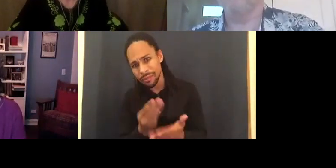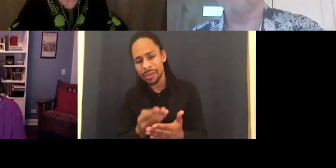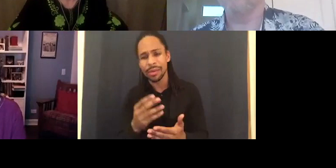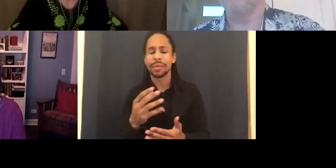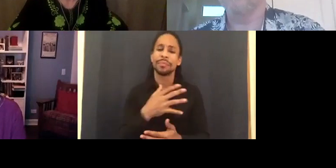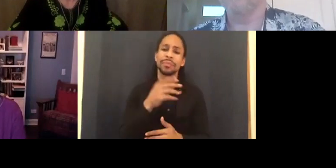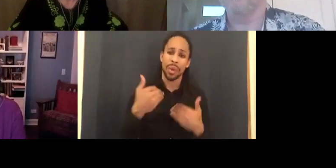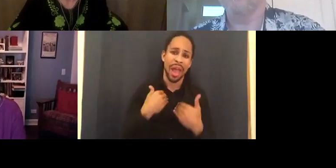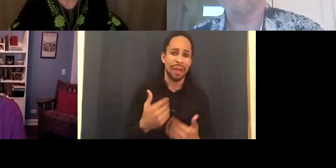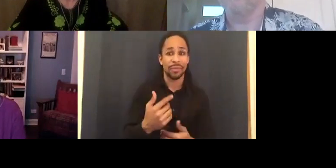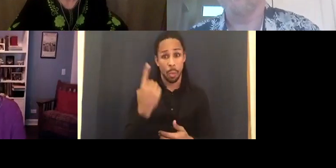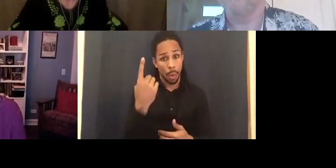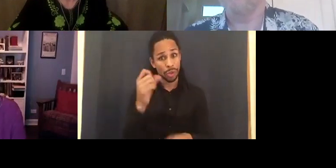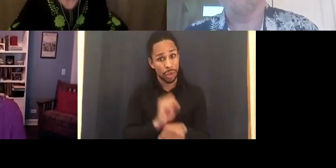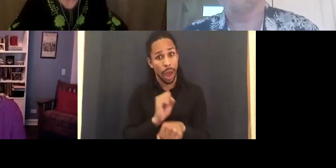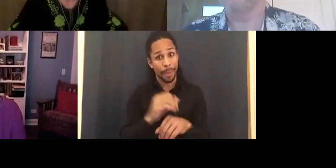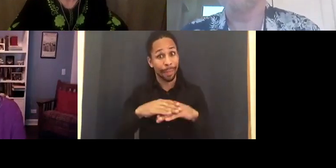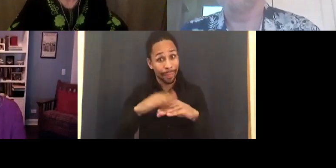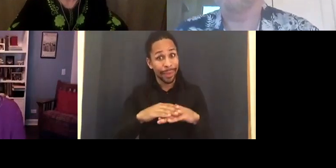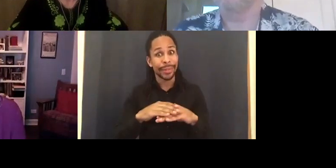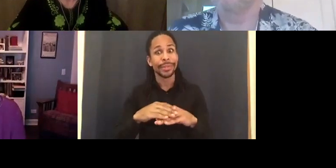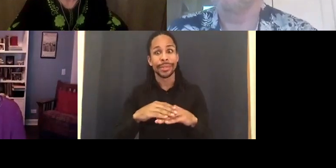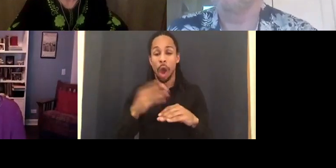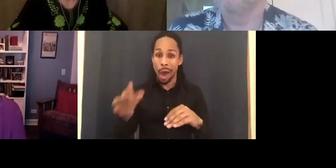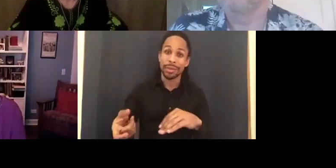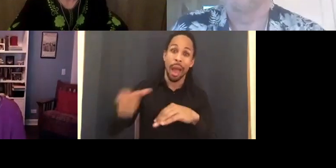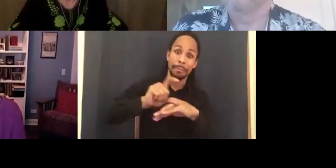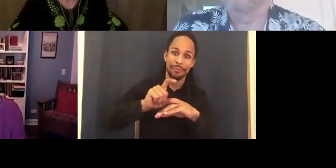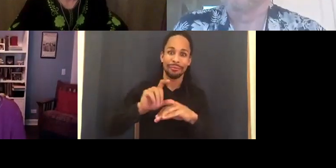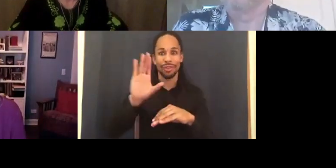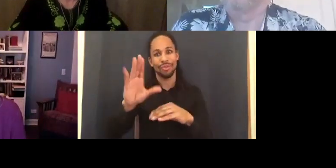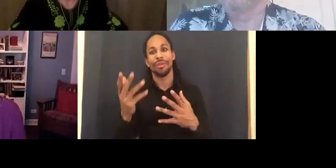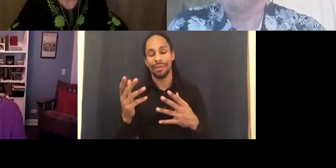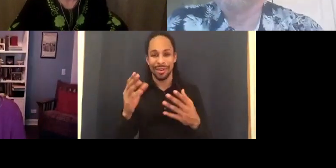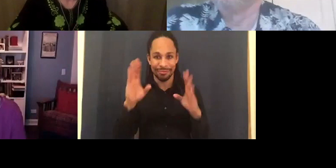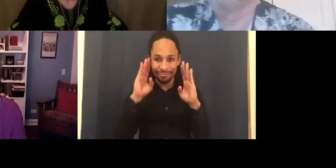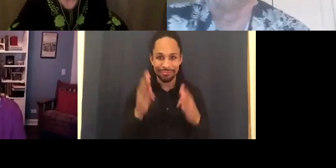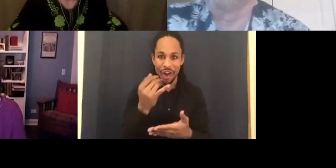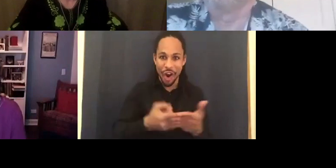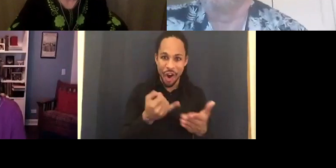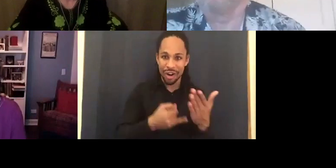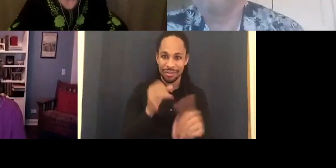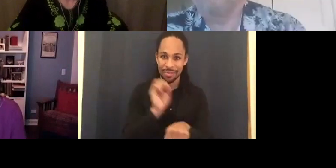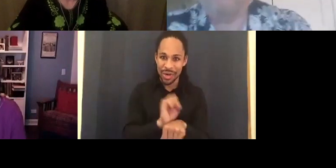And in the end, although you might have a great audience, you might not make